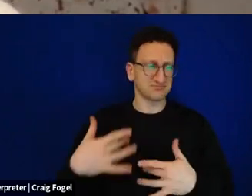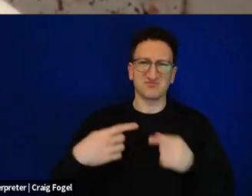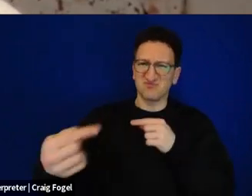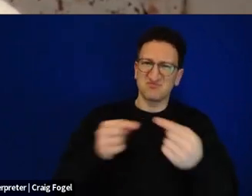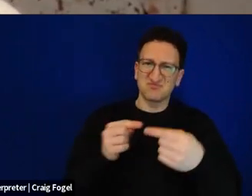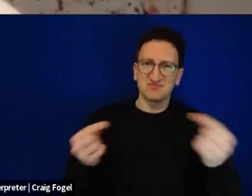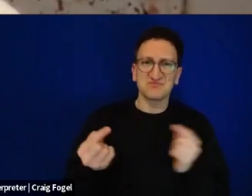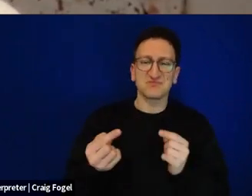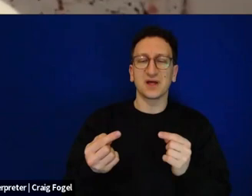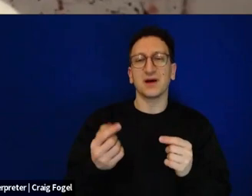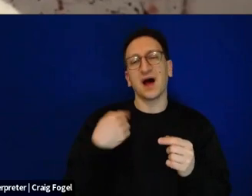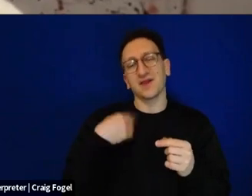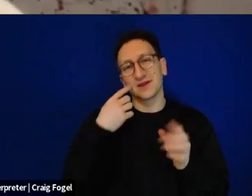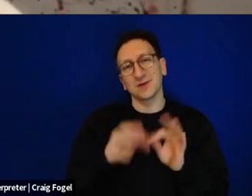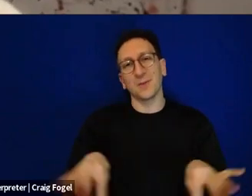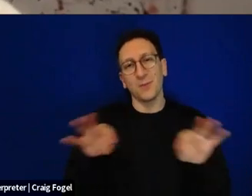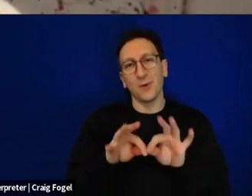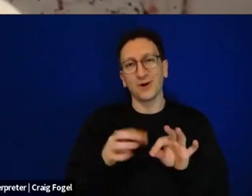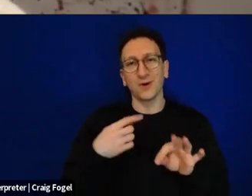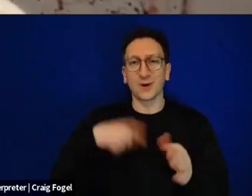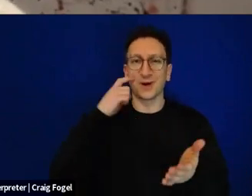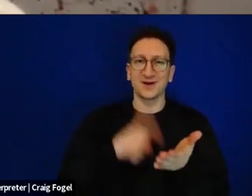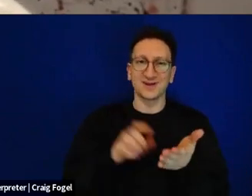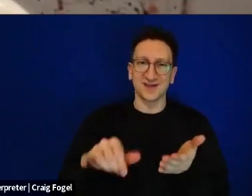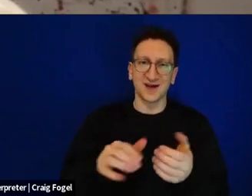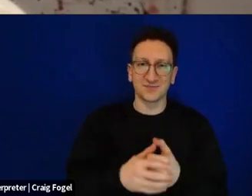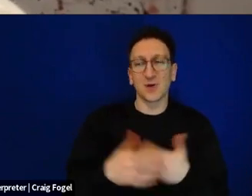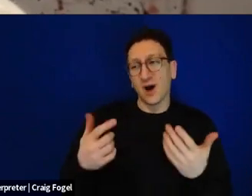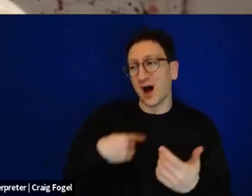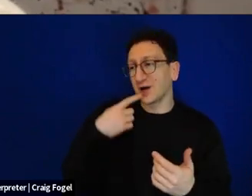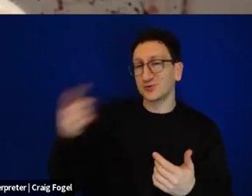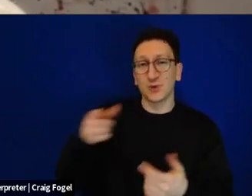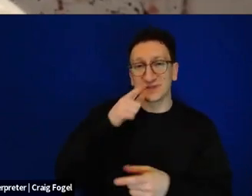I promised Smadal and her husband Shlomo that I do everything I can, so that as many people in